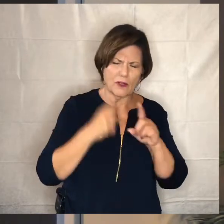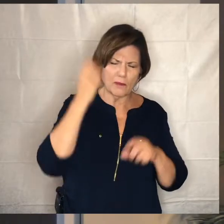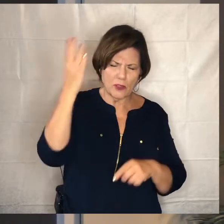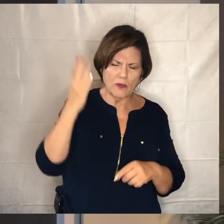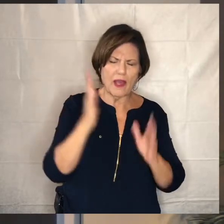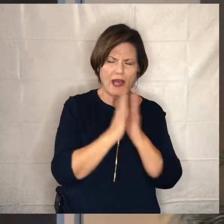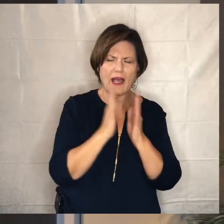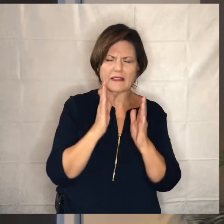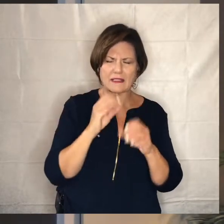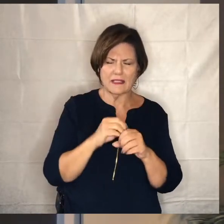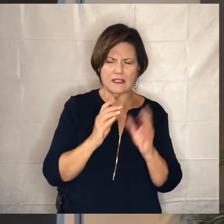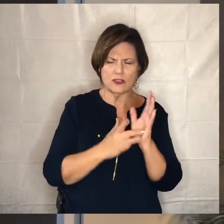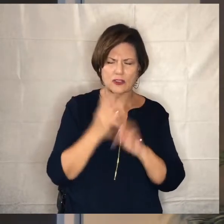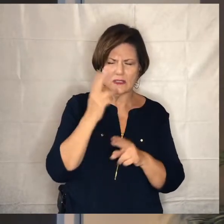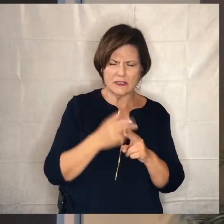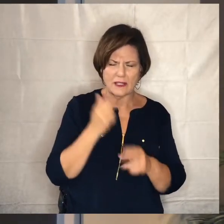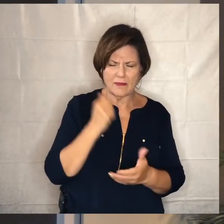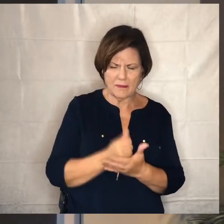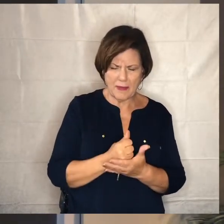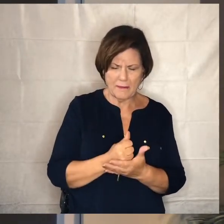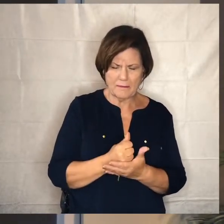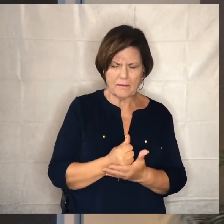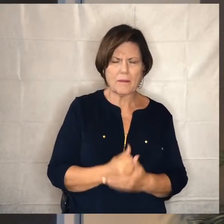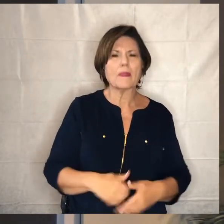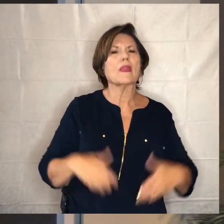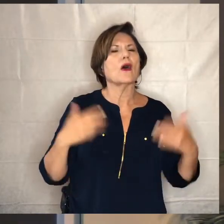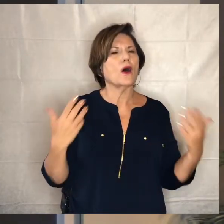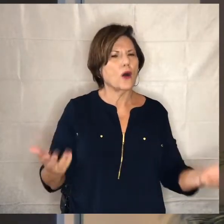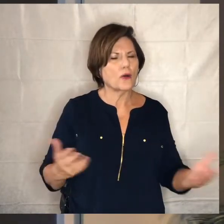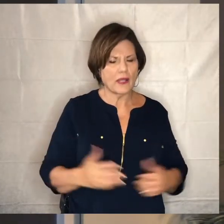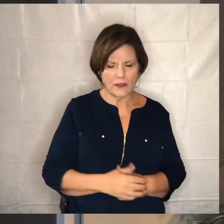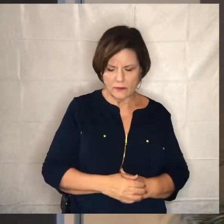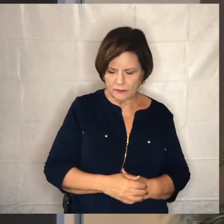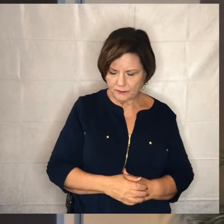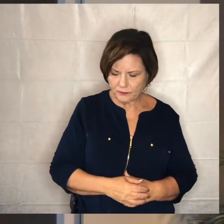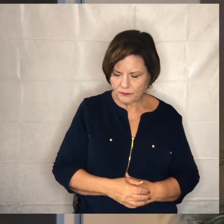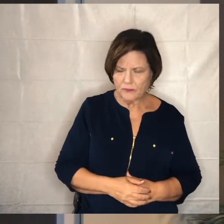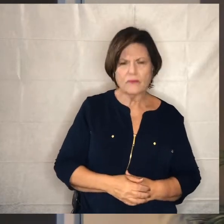amen so um where do we look for answers to the